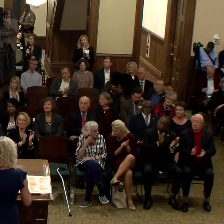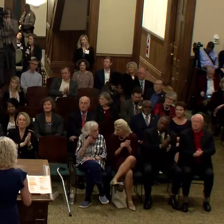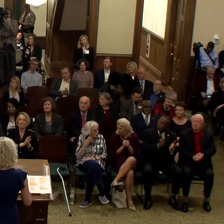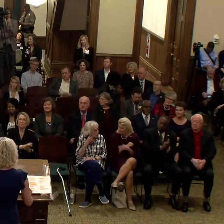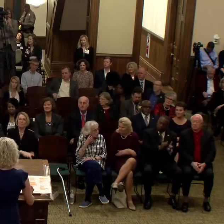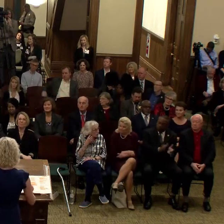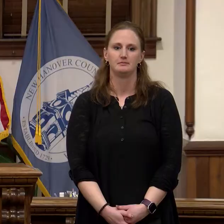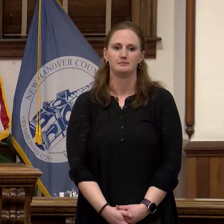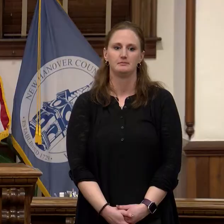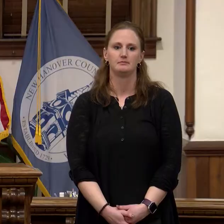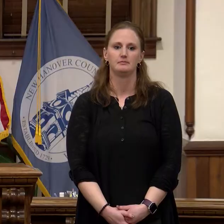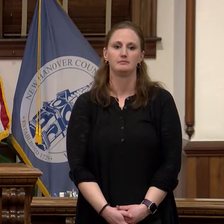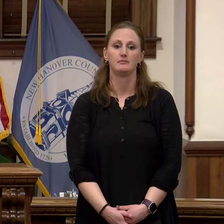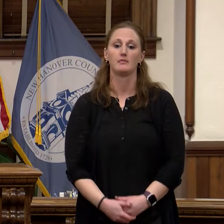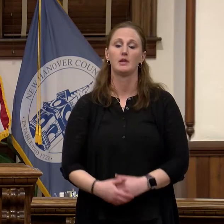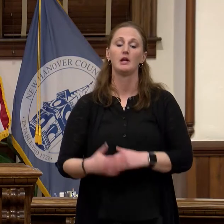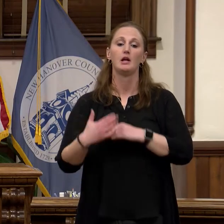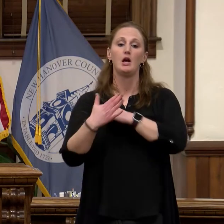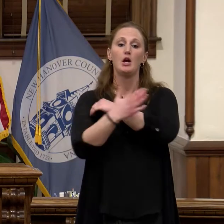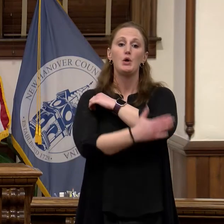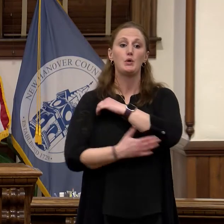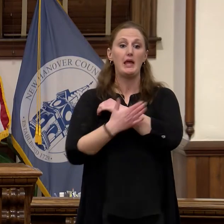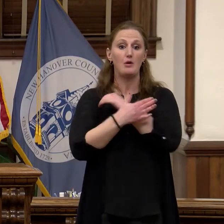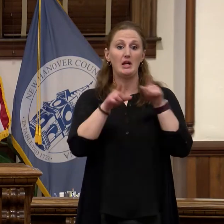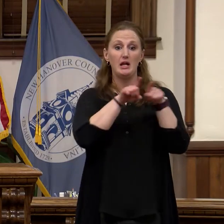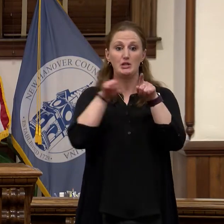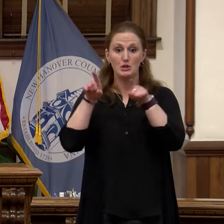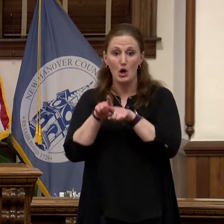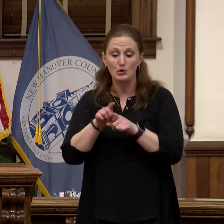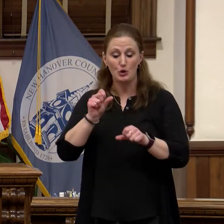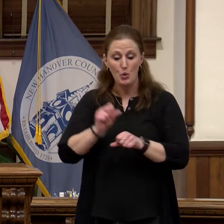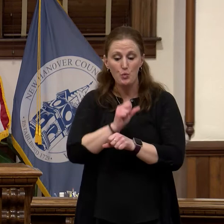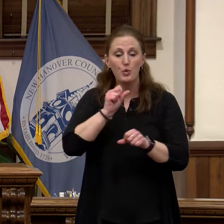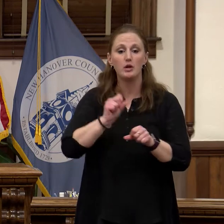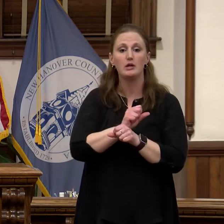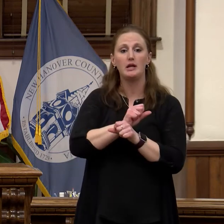The county is also working on a redevelopment of our government center